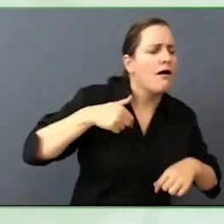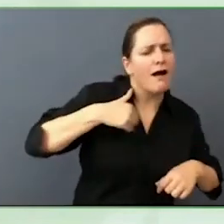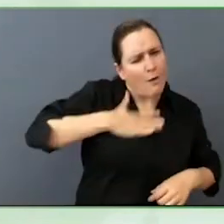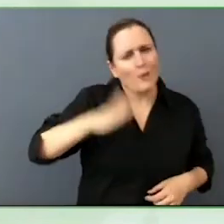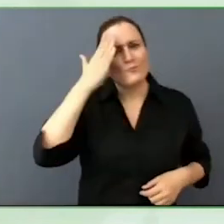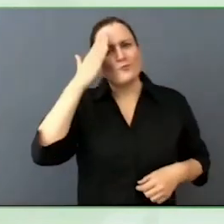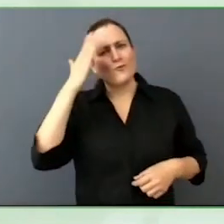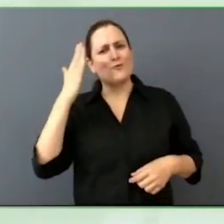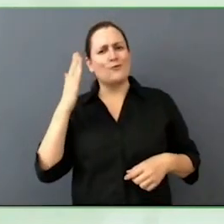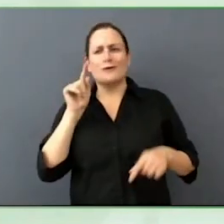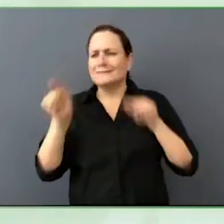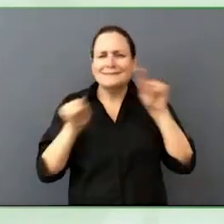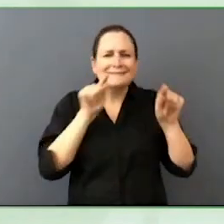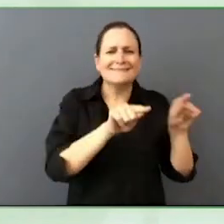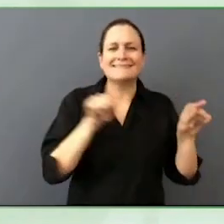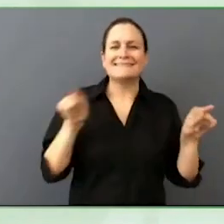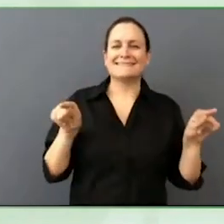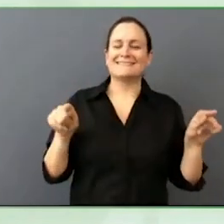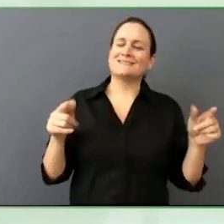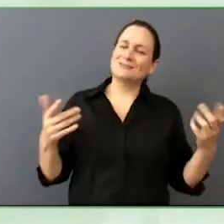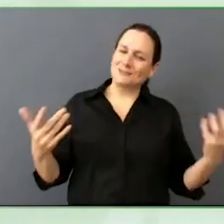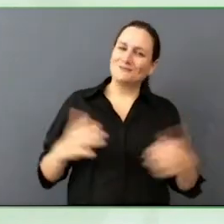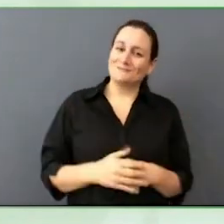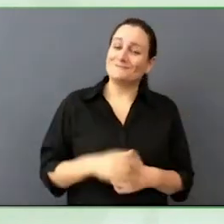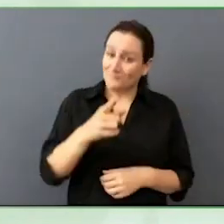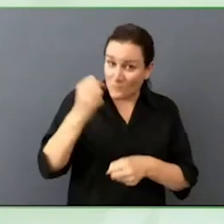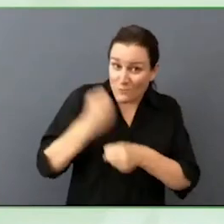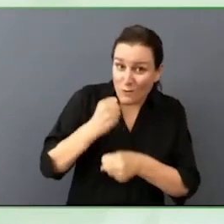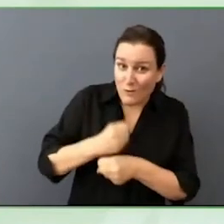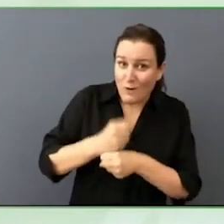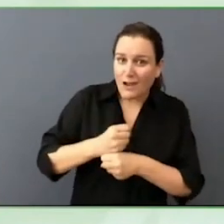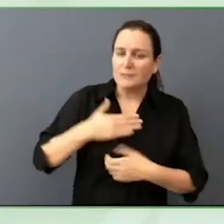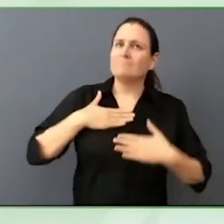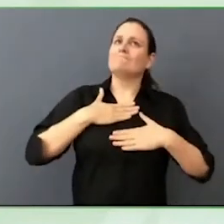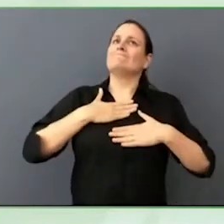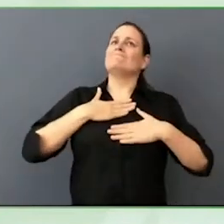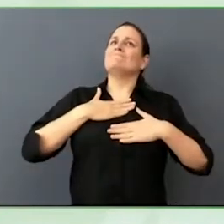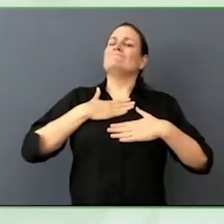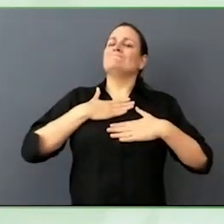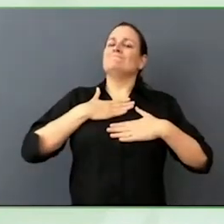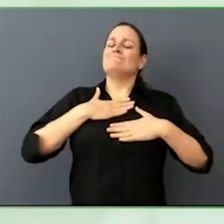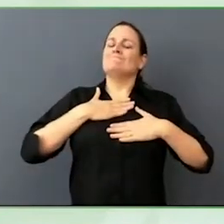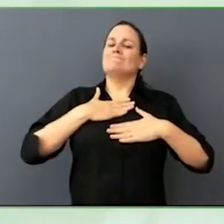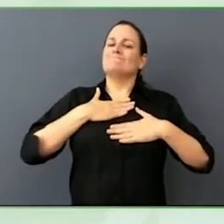work that you do with humility. I always say that the day I start thinking I am the smartest person